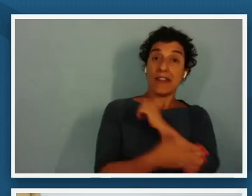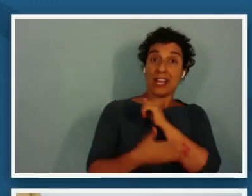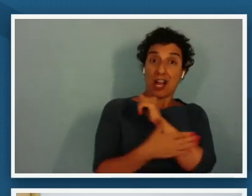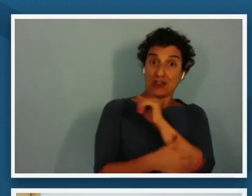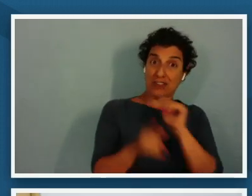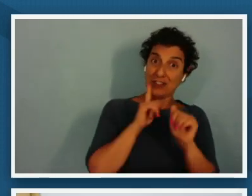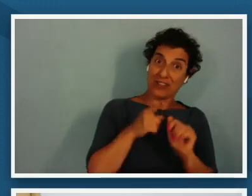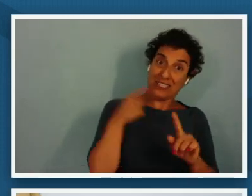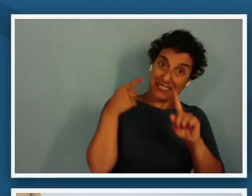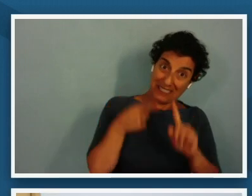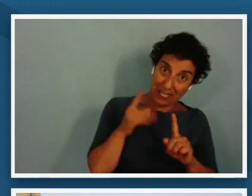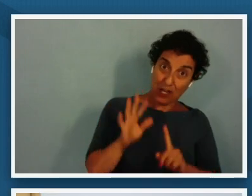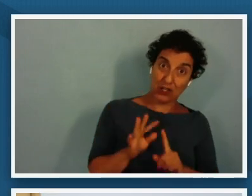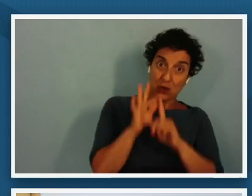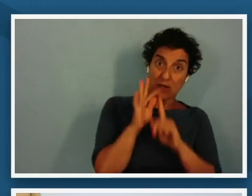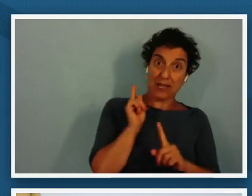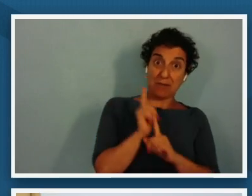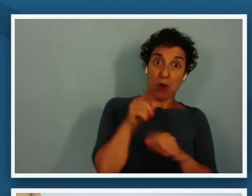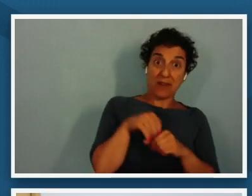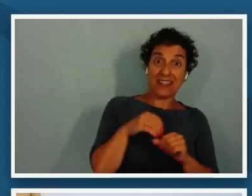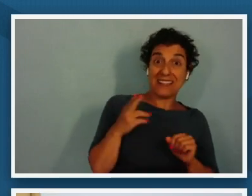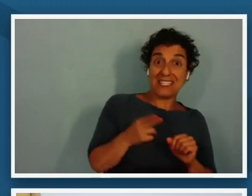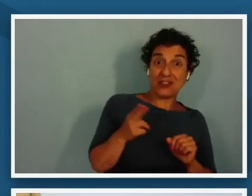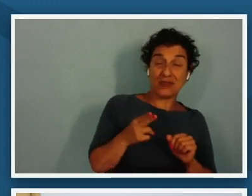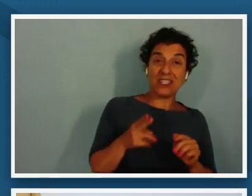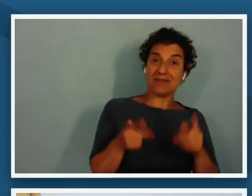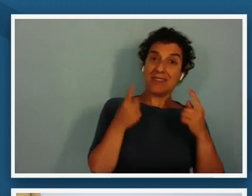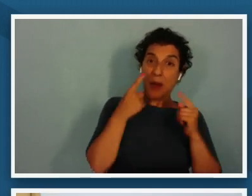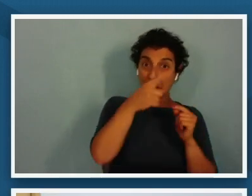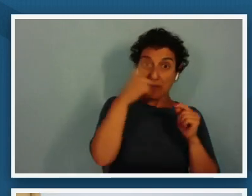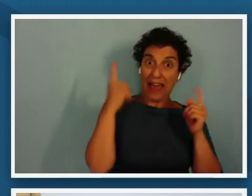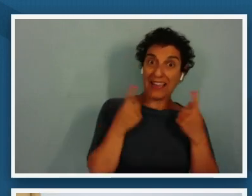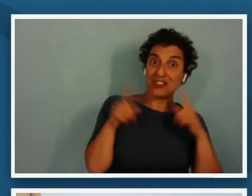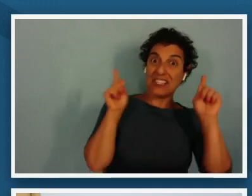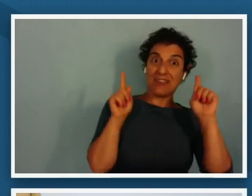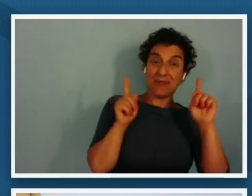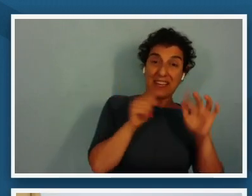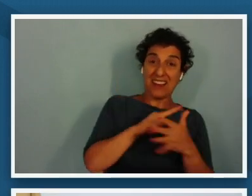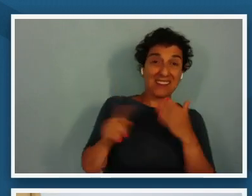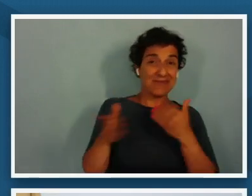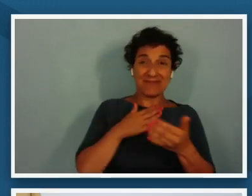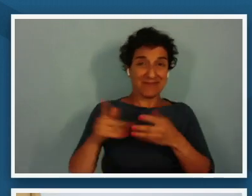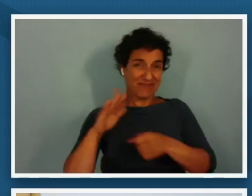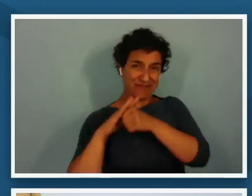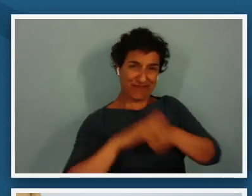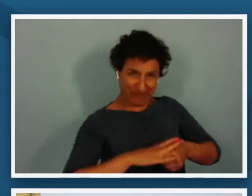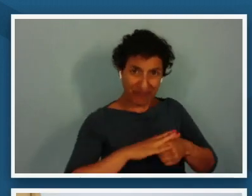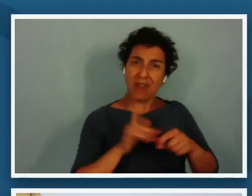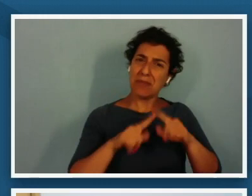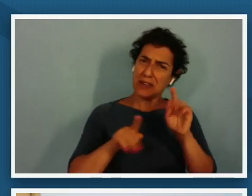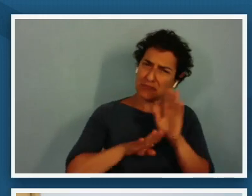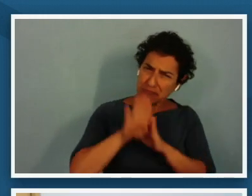history stories of black achievement in spite of intentional oppression and the